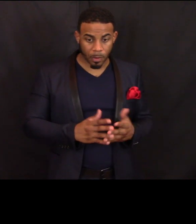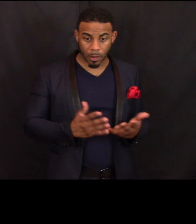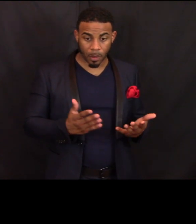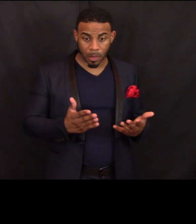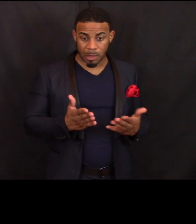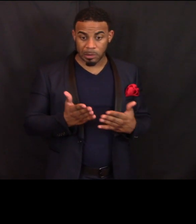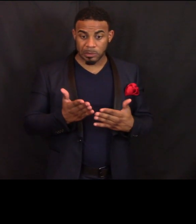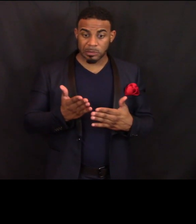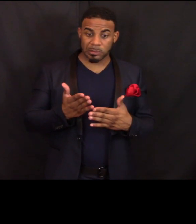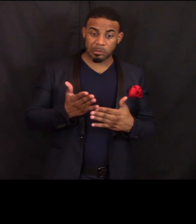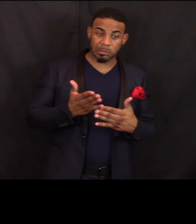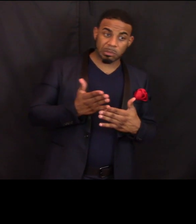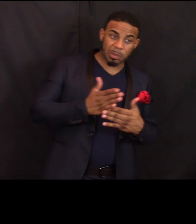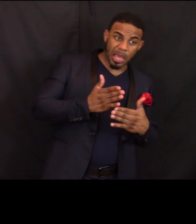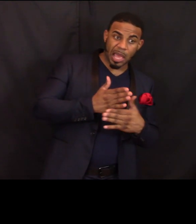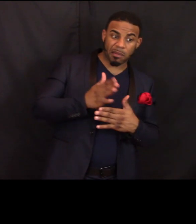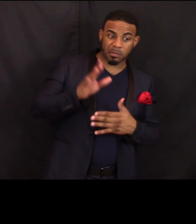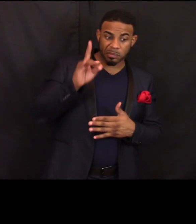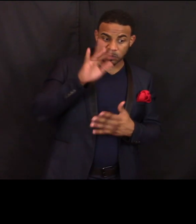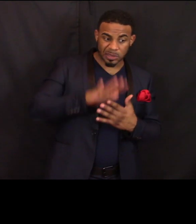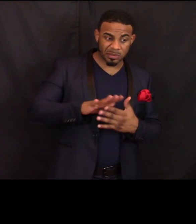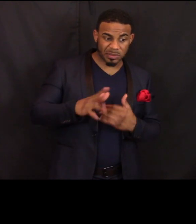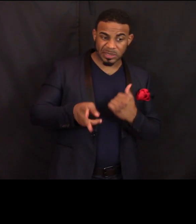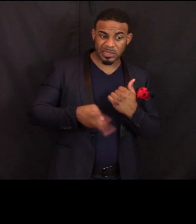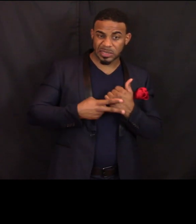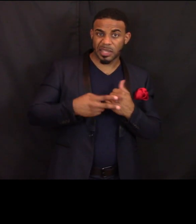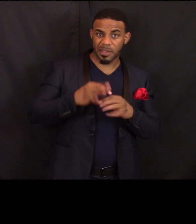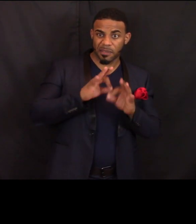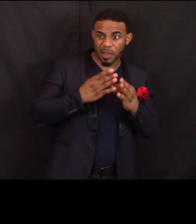On average, we believe that we save families and individuals